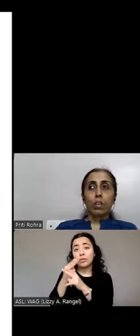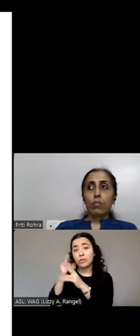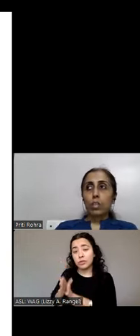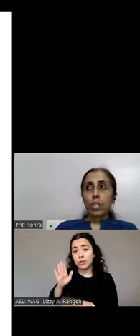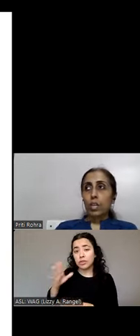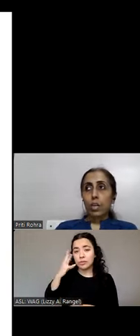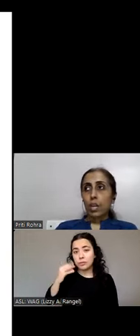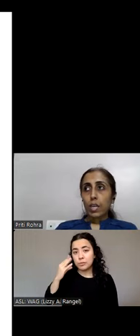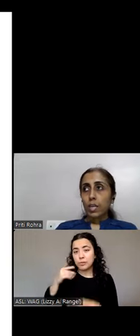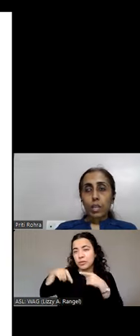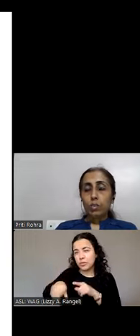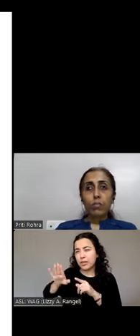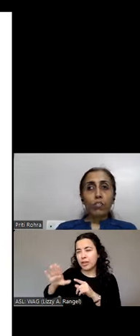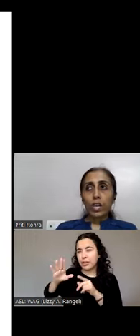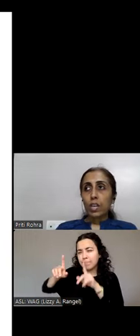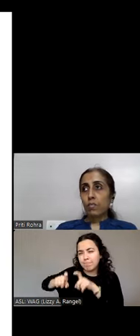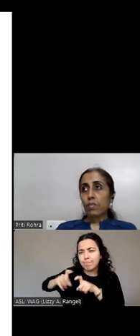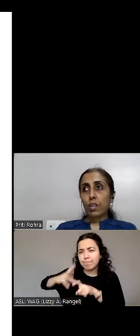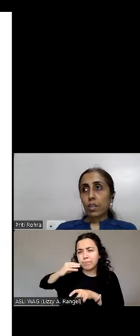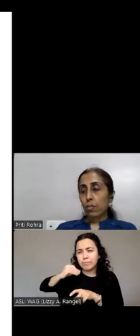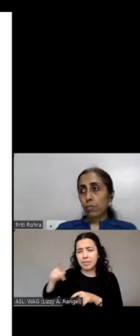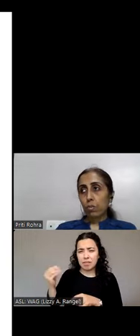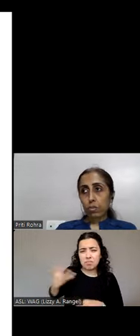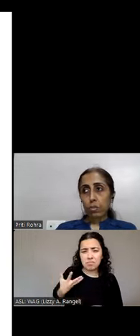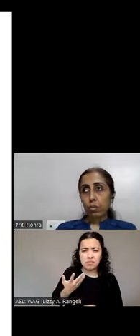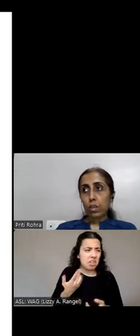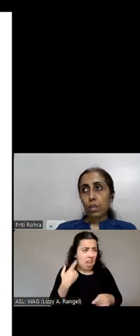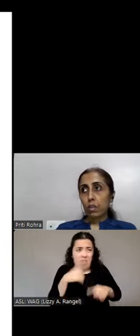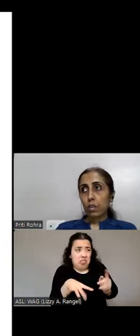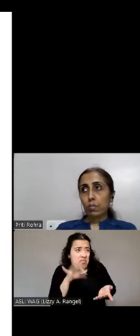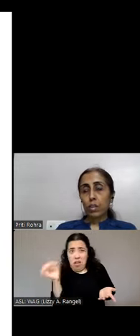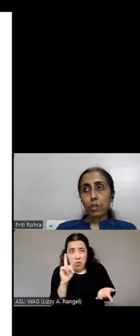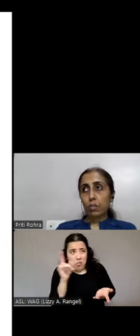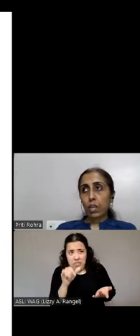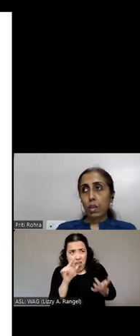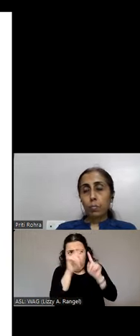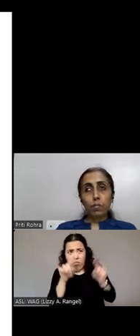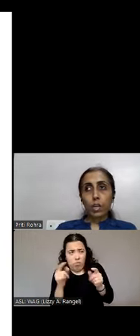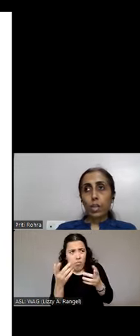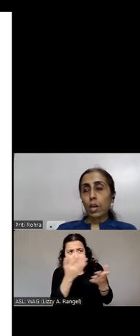would say I couldn't find where the error was. And, you know, whether it came and went and how